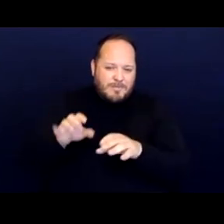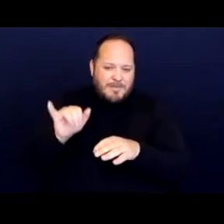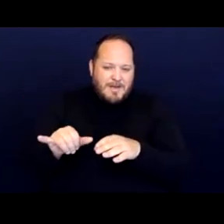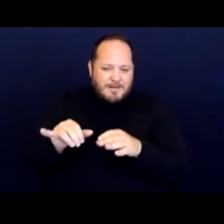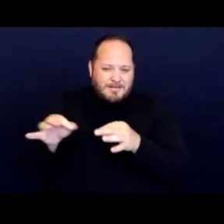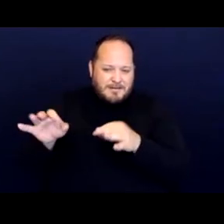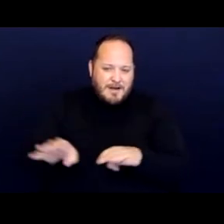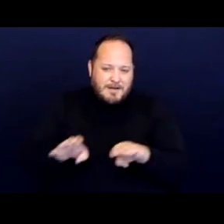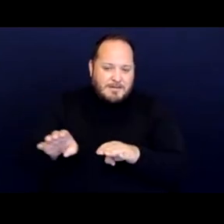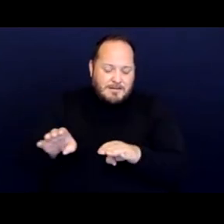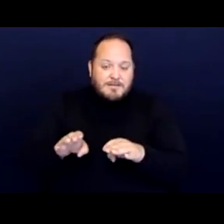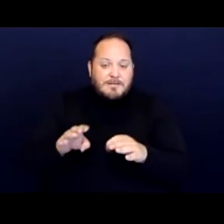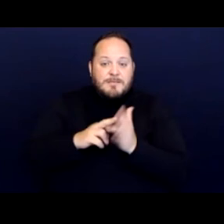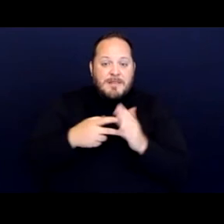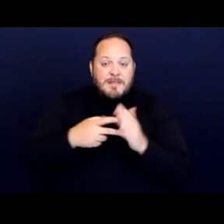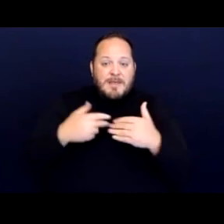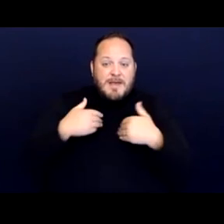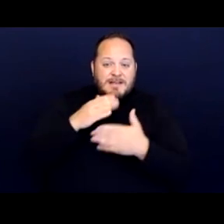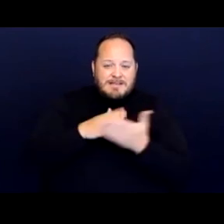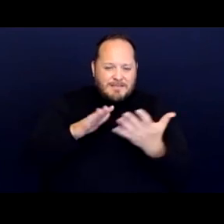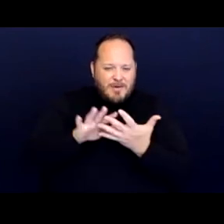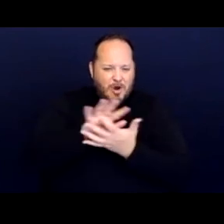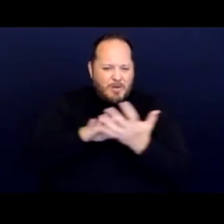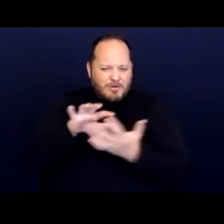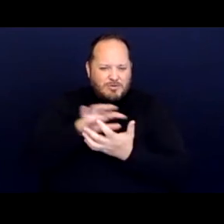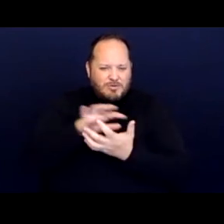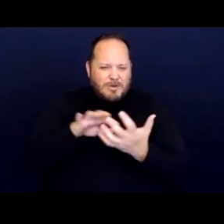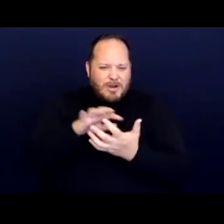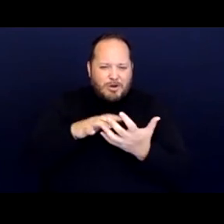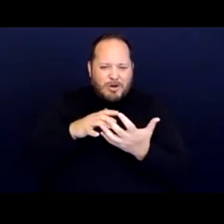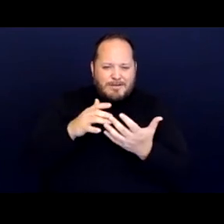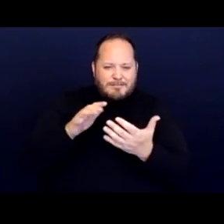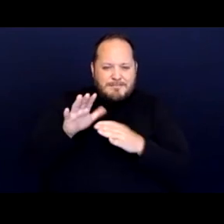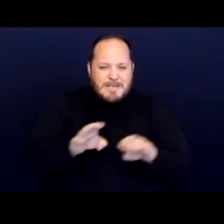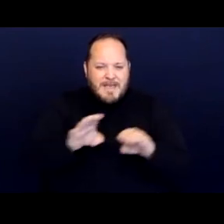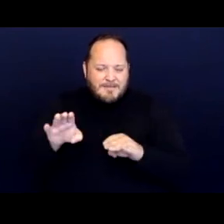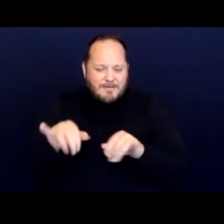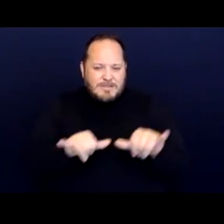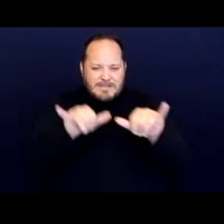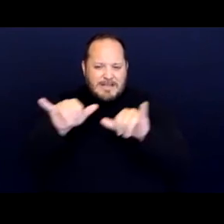of arbitrary behavior standards it wasn't really clear how they'd be enforced.